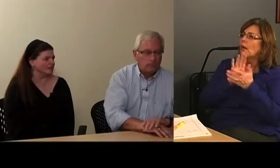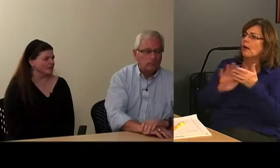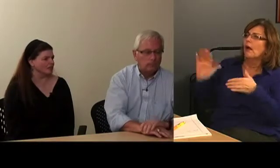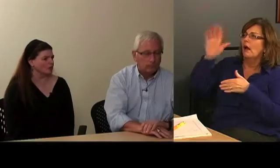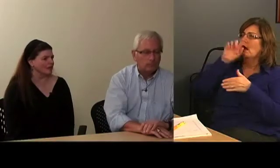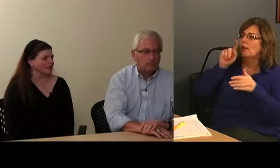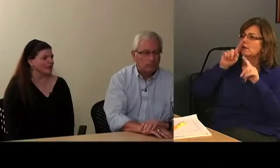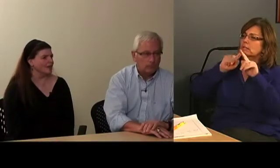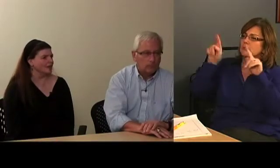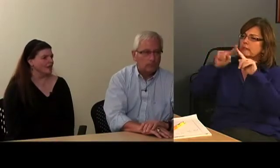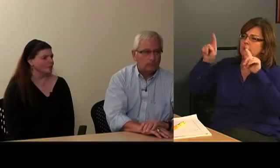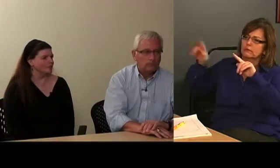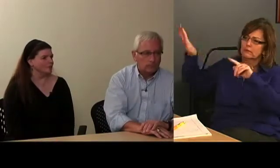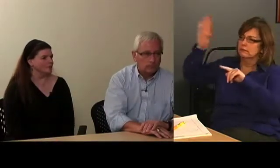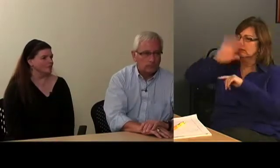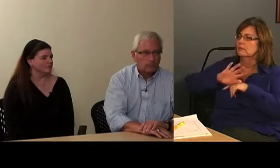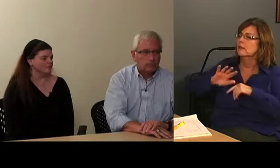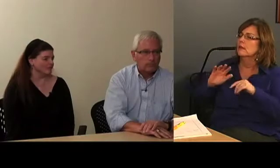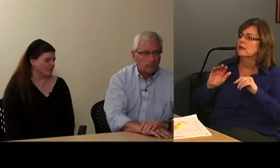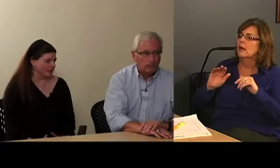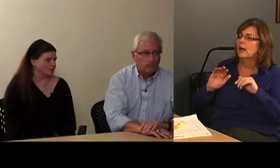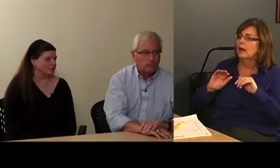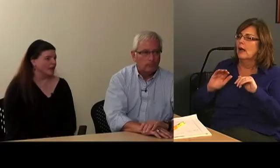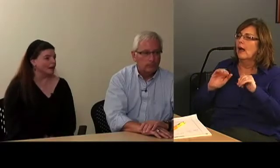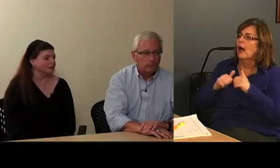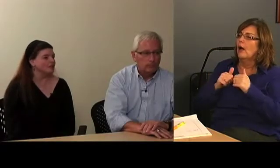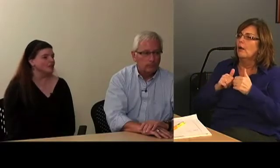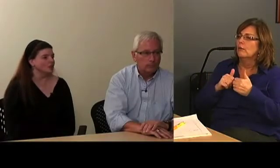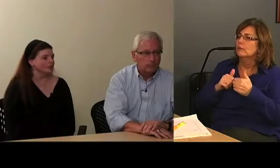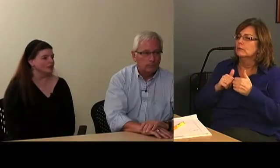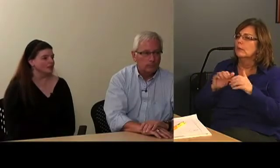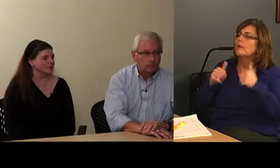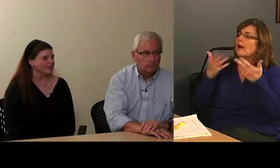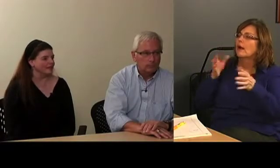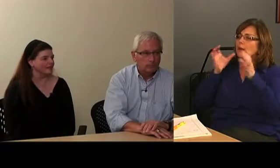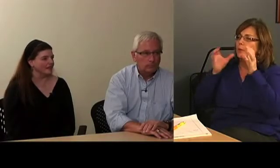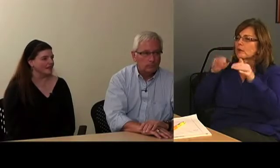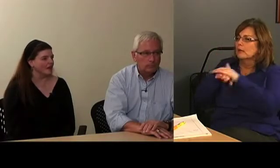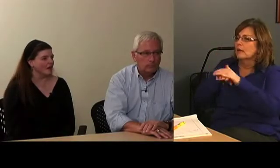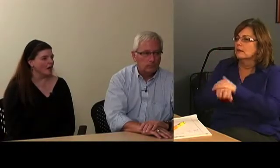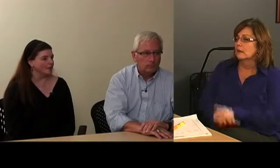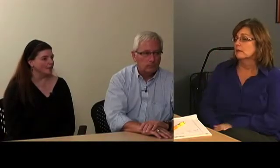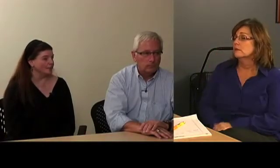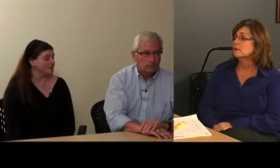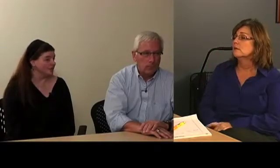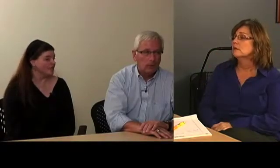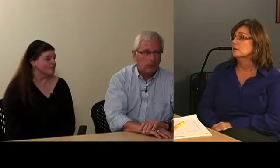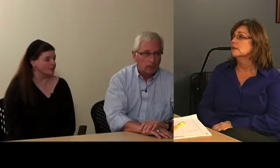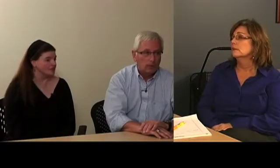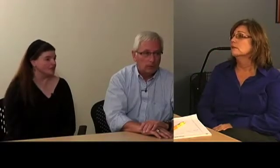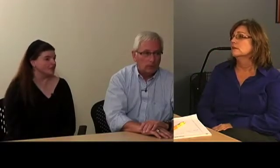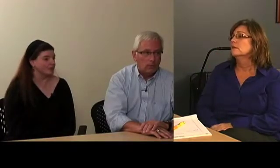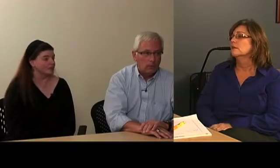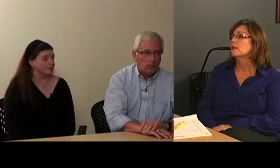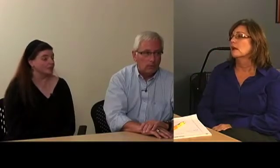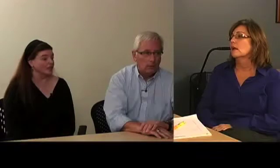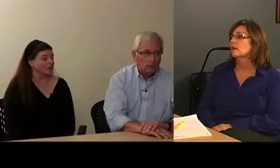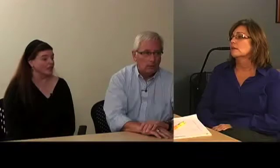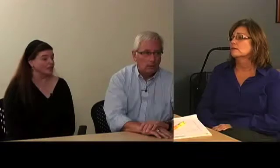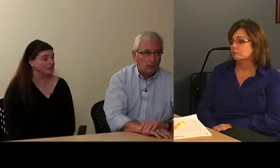I think the grant does outreach throughout New England but I think it is, as you said, focused on communication access..